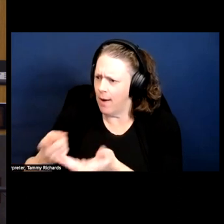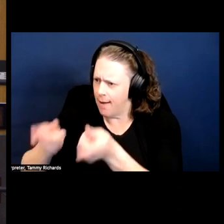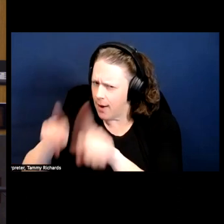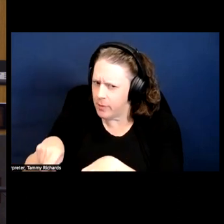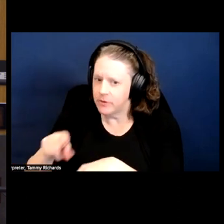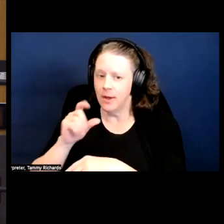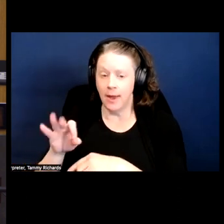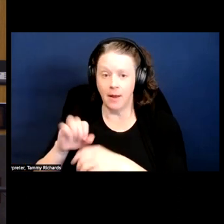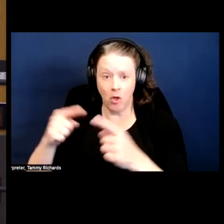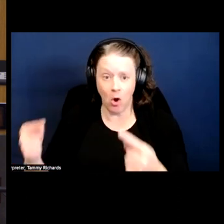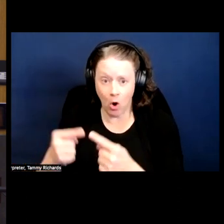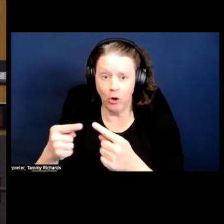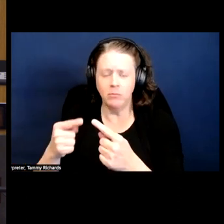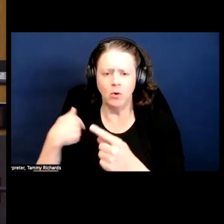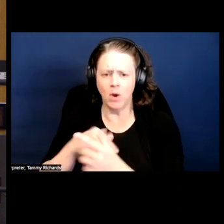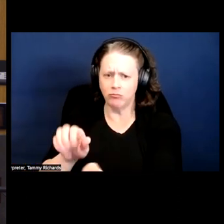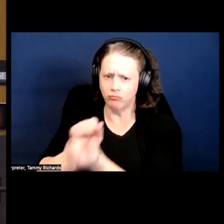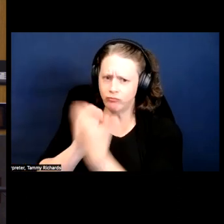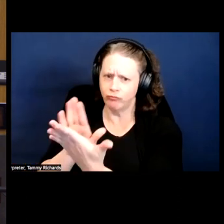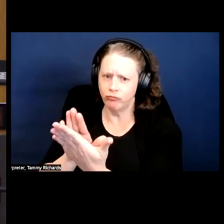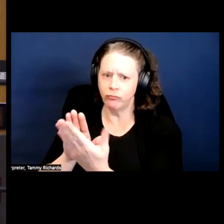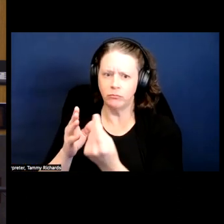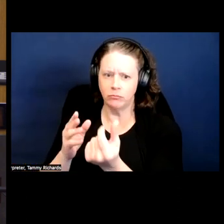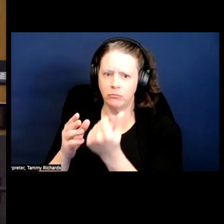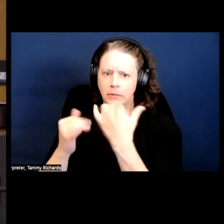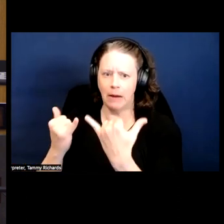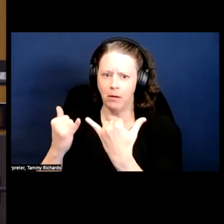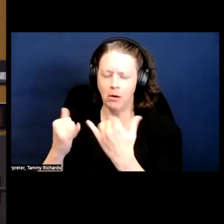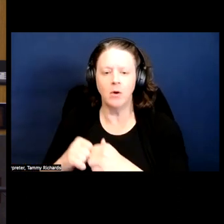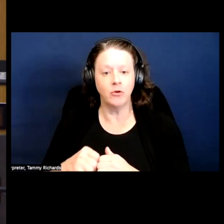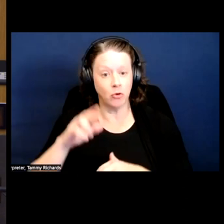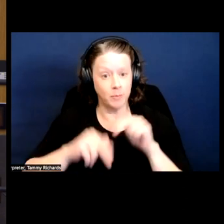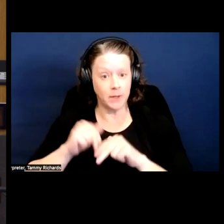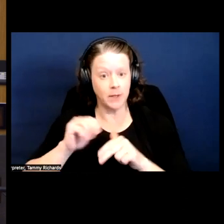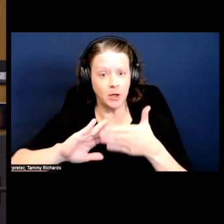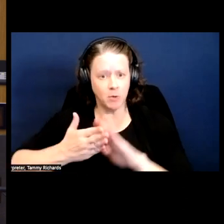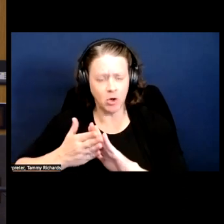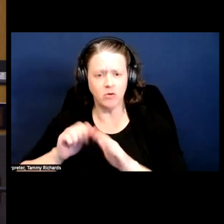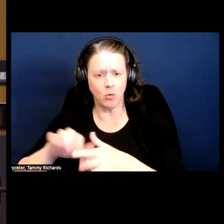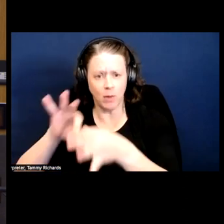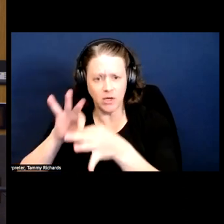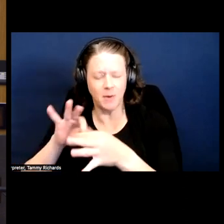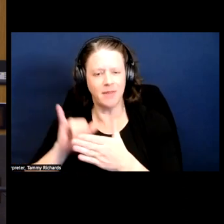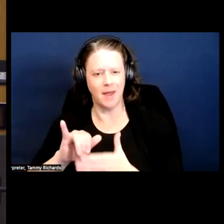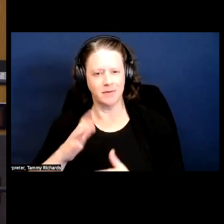And make sure that the harm is addressed. And so building those communities and those relationships, that's where I'm at in that